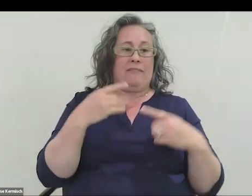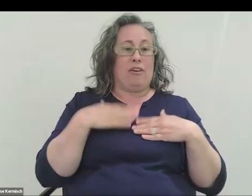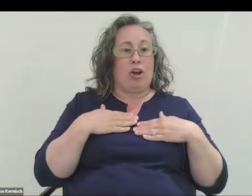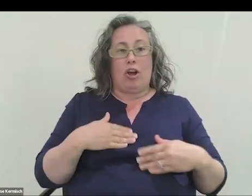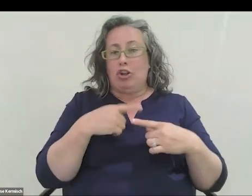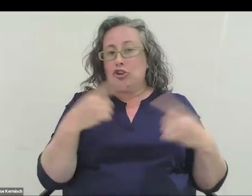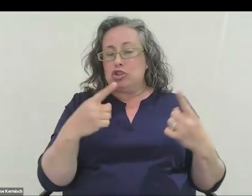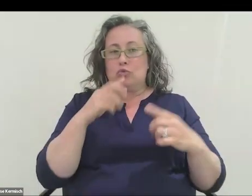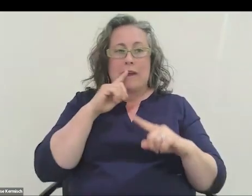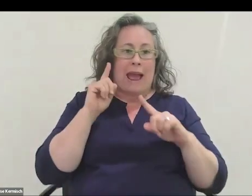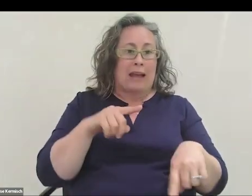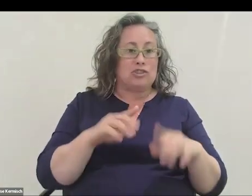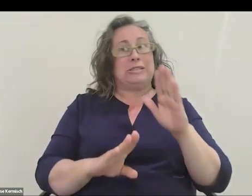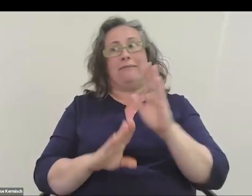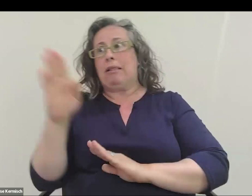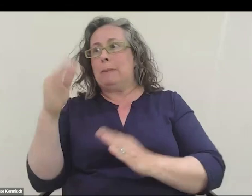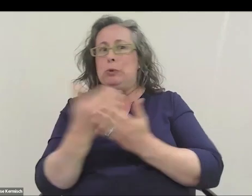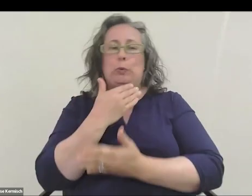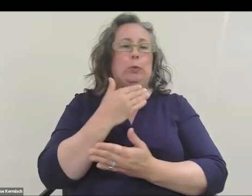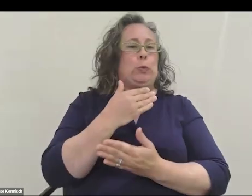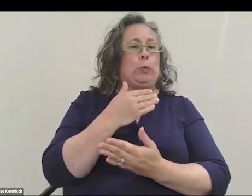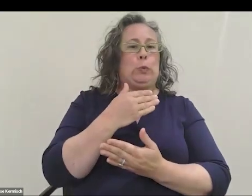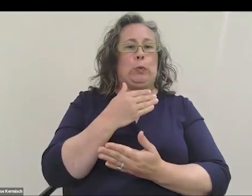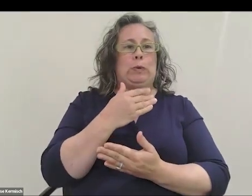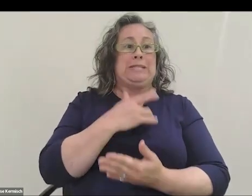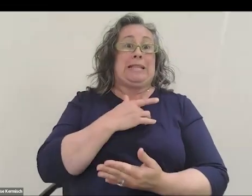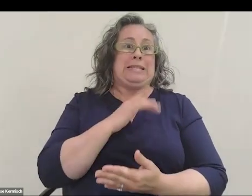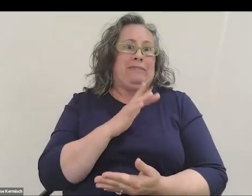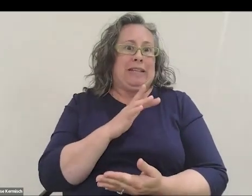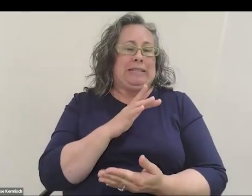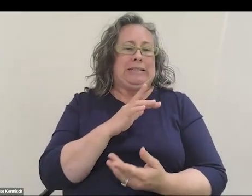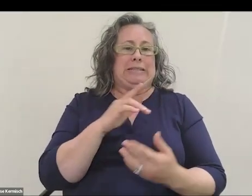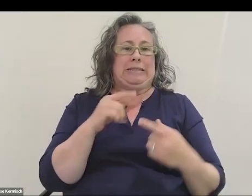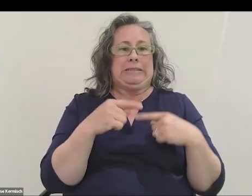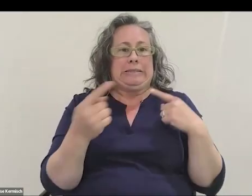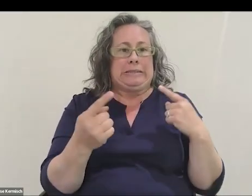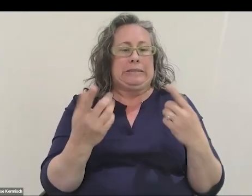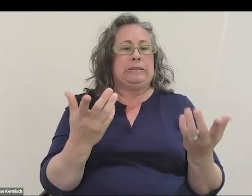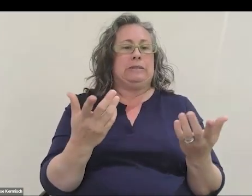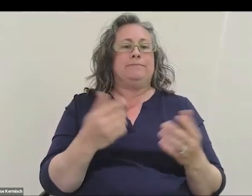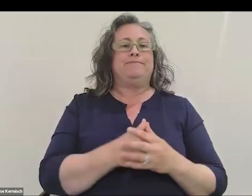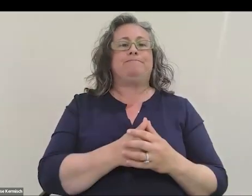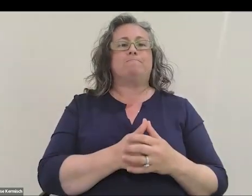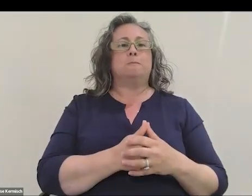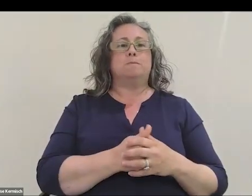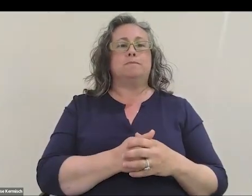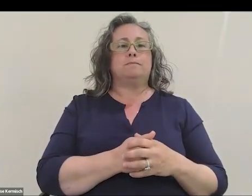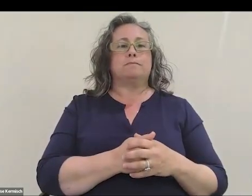develop allergic sensitivities. Allergy is the word. Kidney stones.